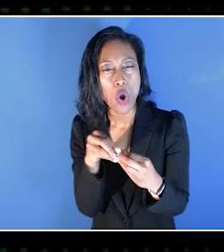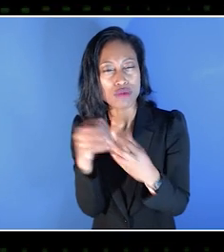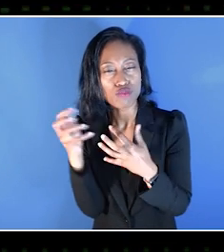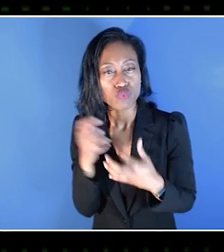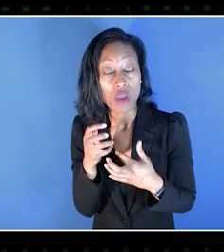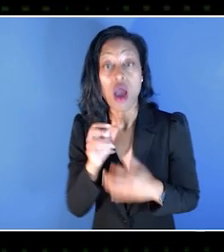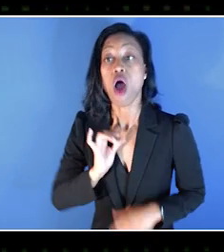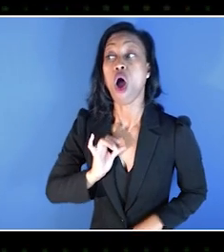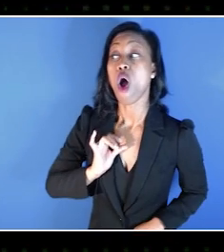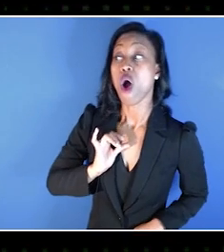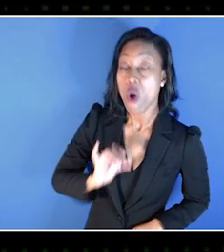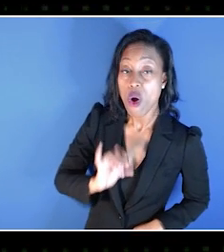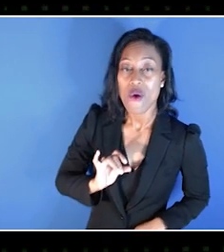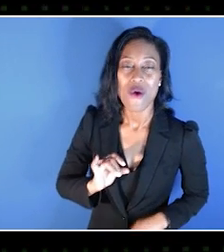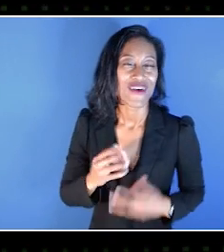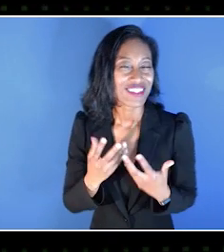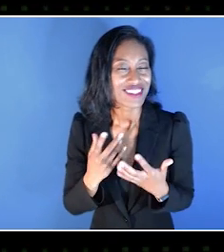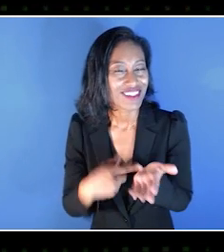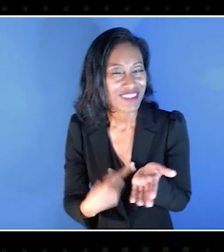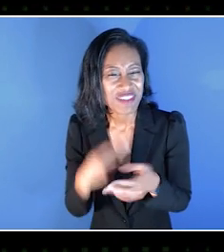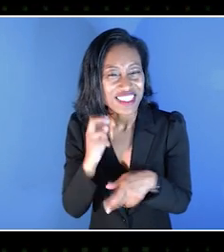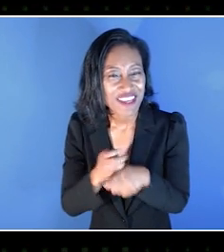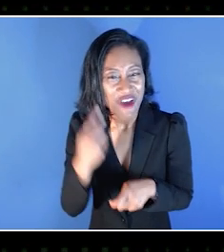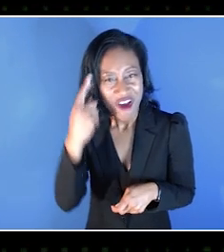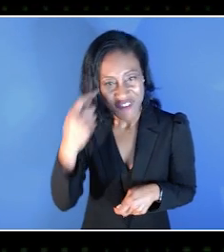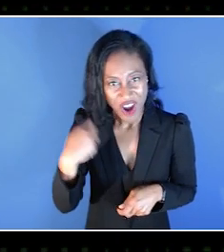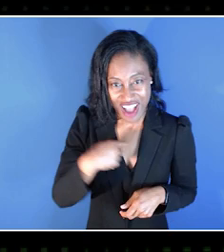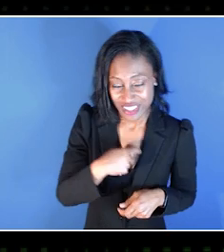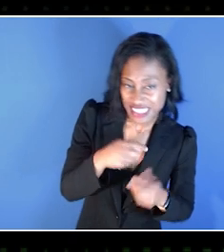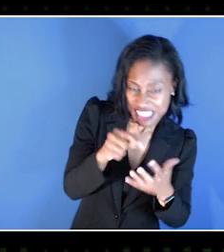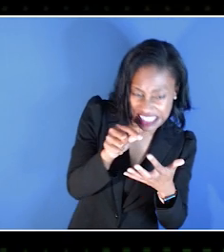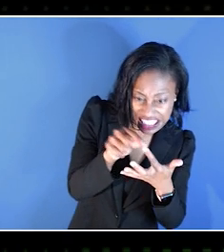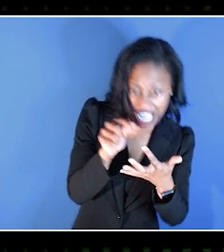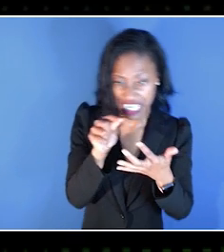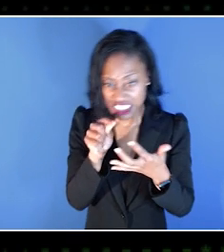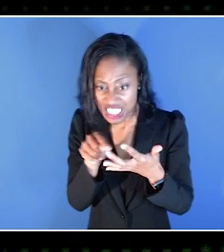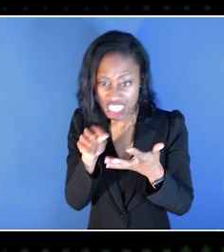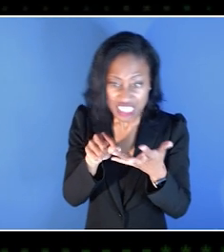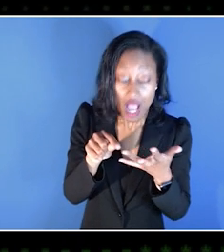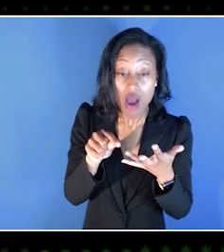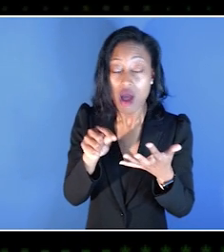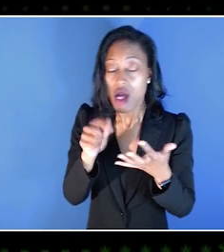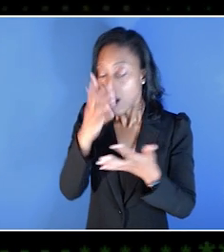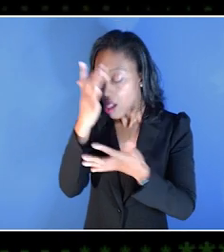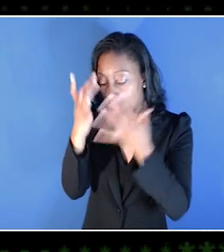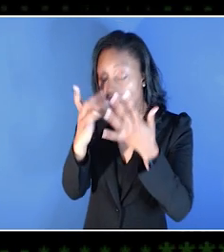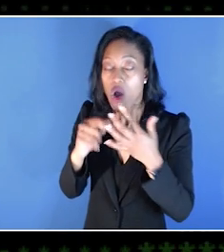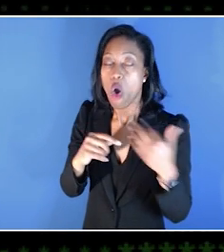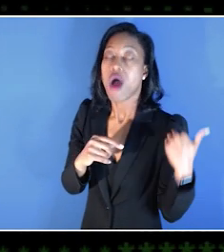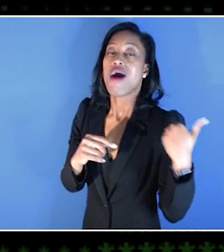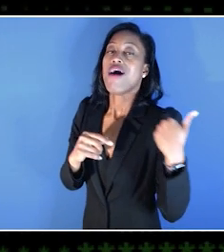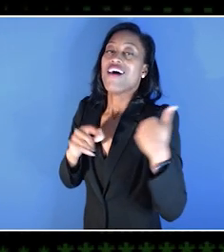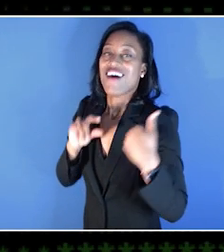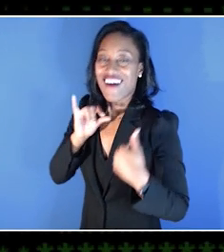Because sometimes it's a bit difficult to be checking each one. But the curating is wonderful.